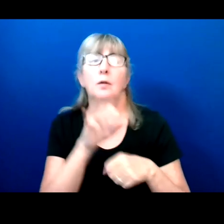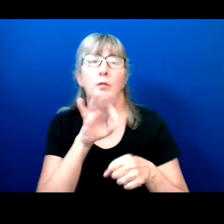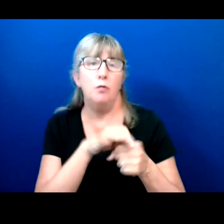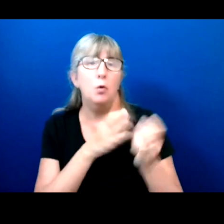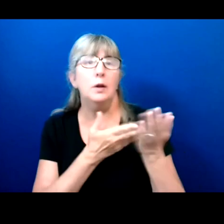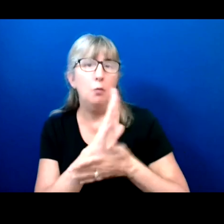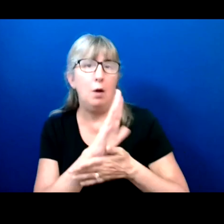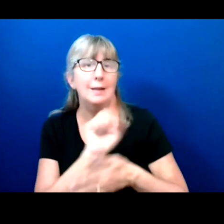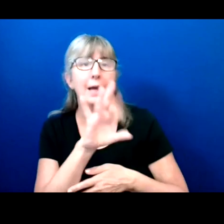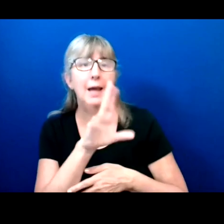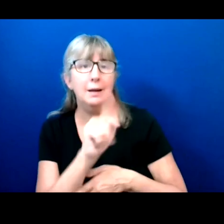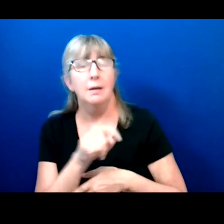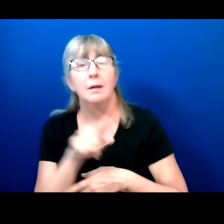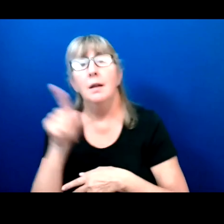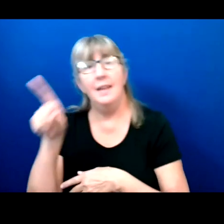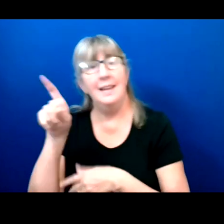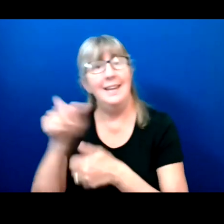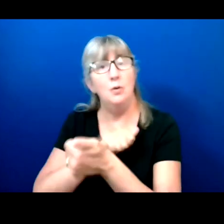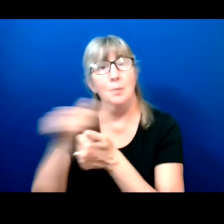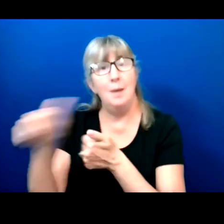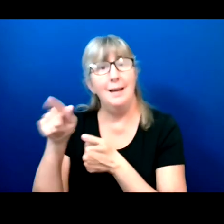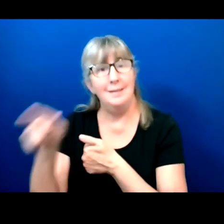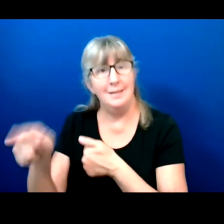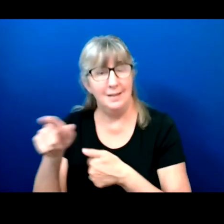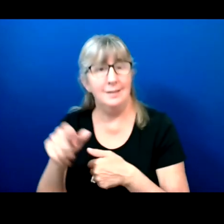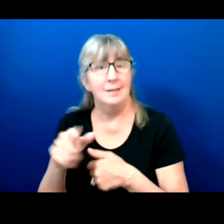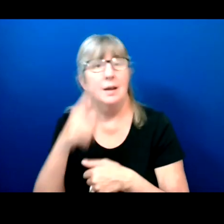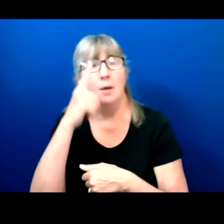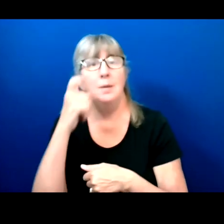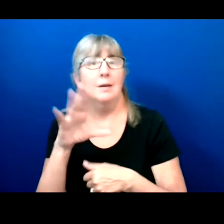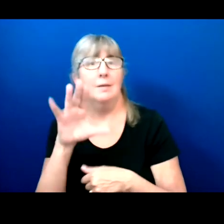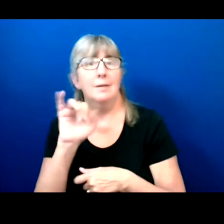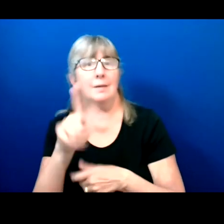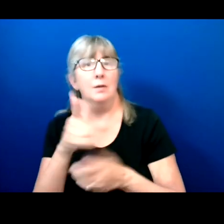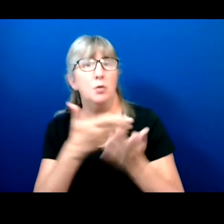bill, because our Civil Rights, our civic engagement depend on it.